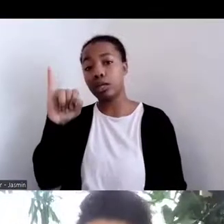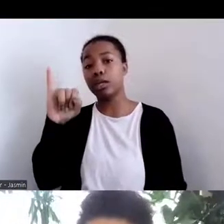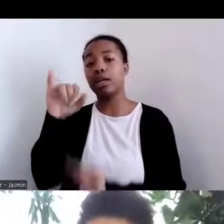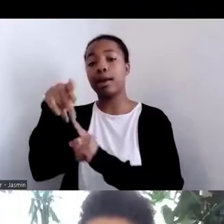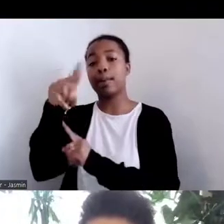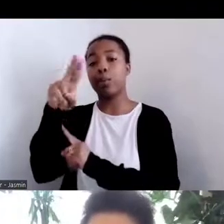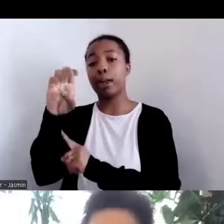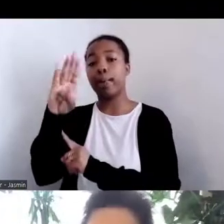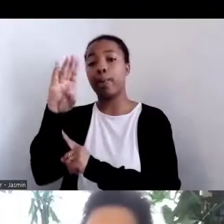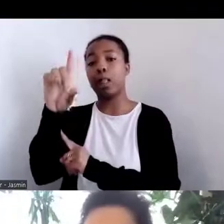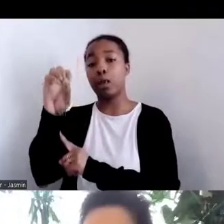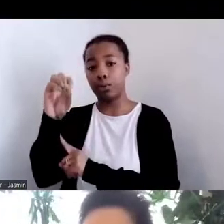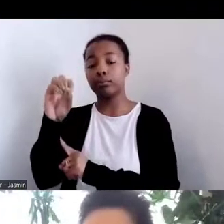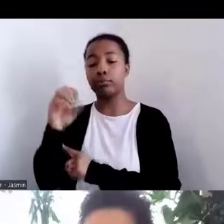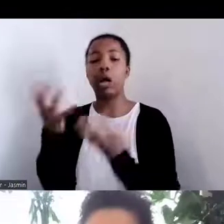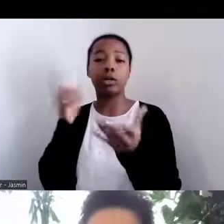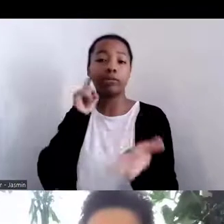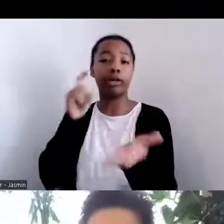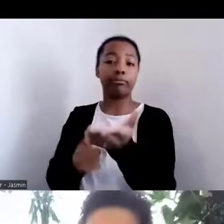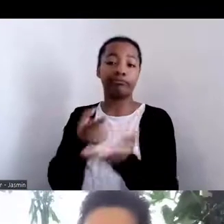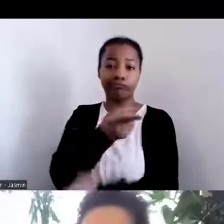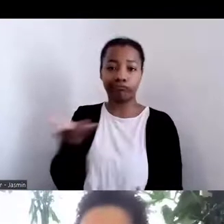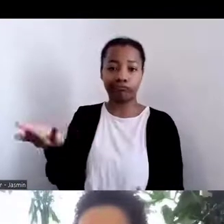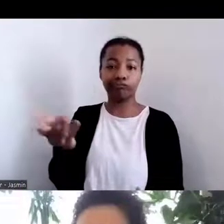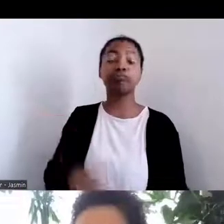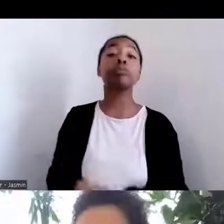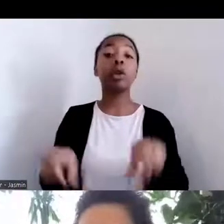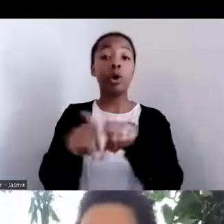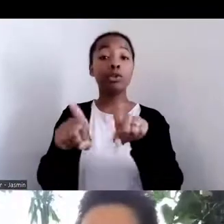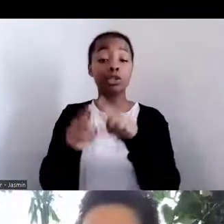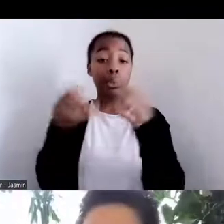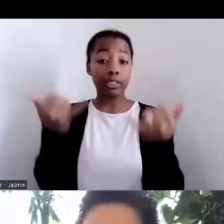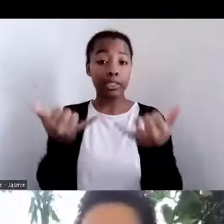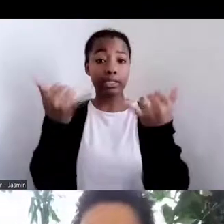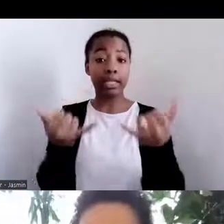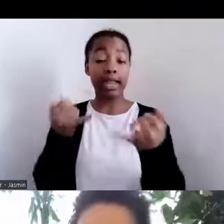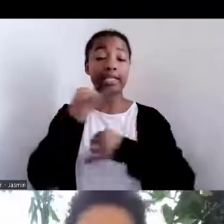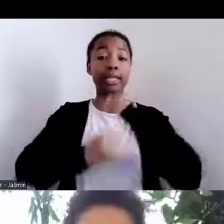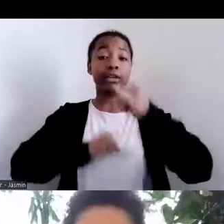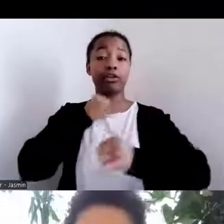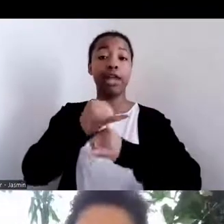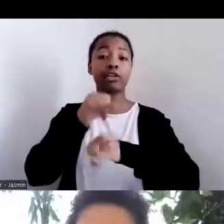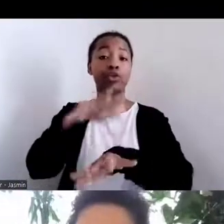And then, also, I'd just like to recognize today is the International Indigenous Peoples' Day.